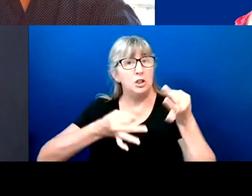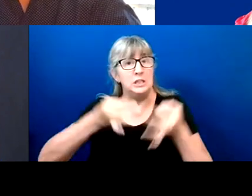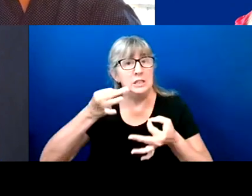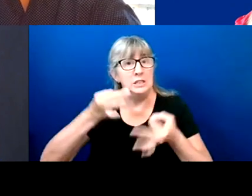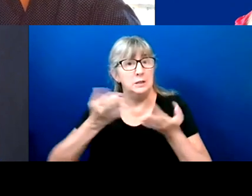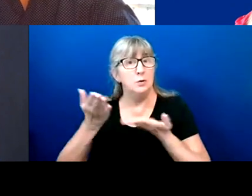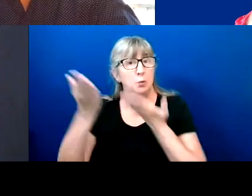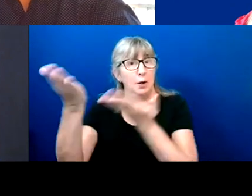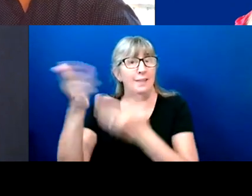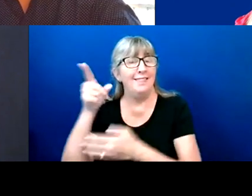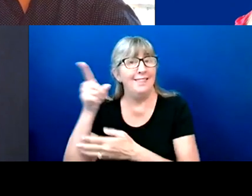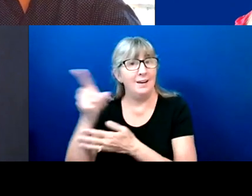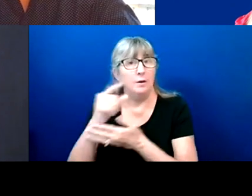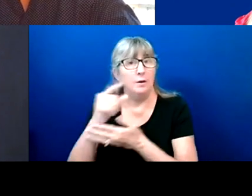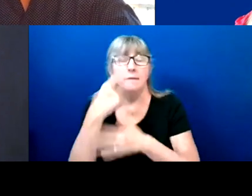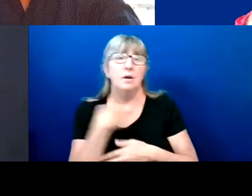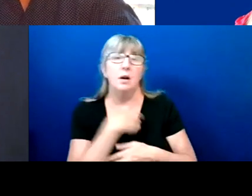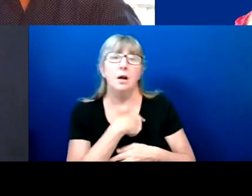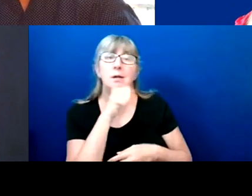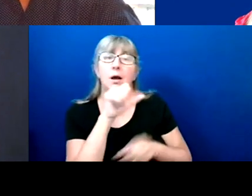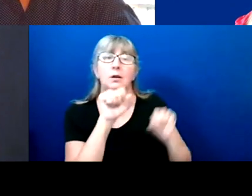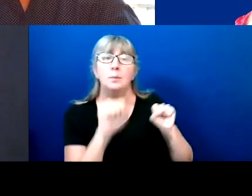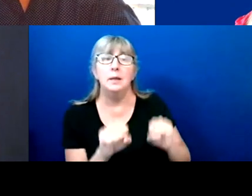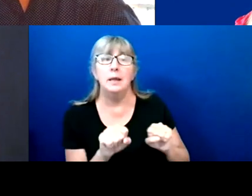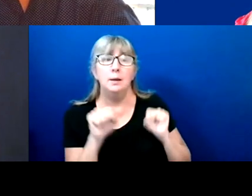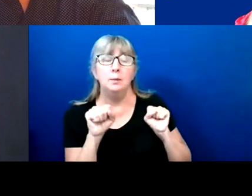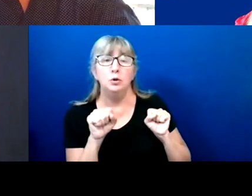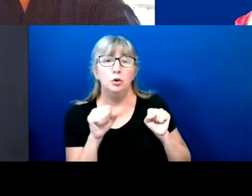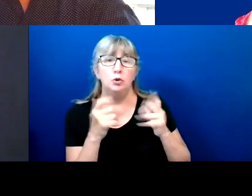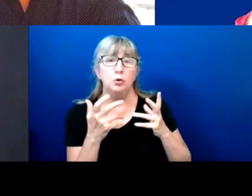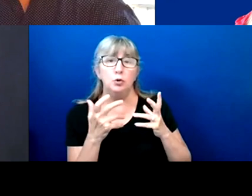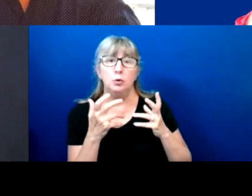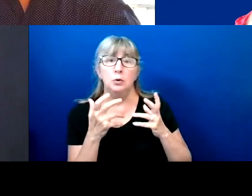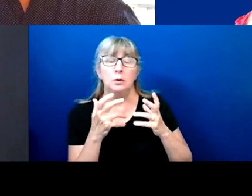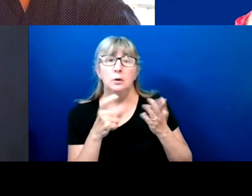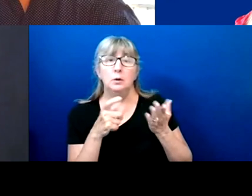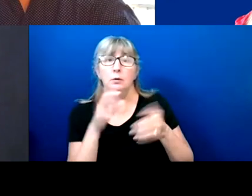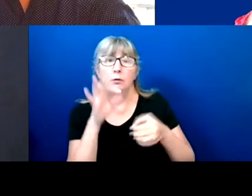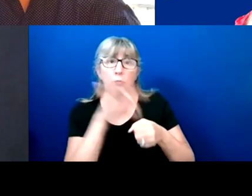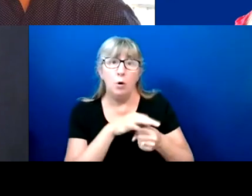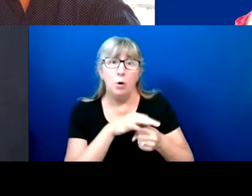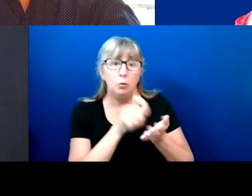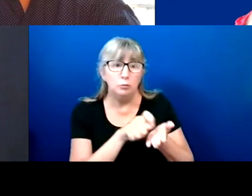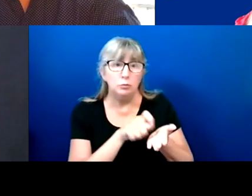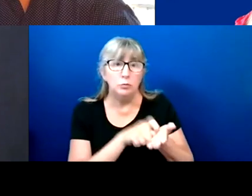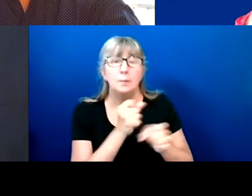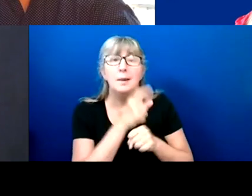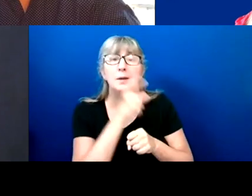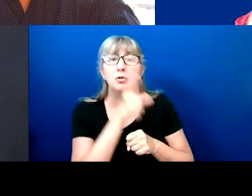us not to be able to review our ballot, to ensure that it's printed exactly what we ask